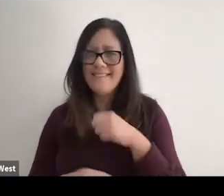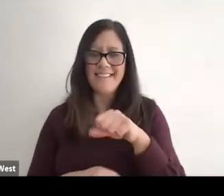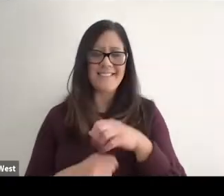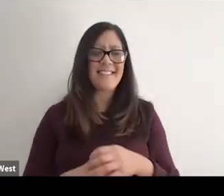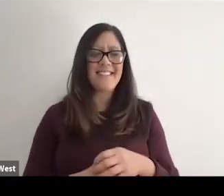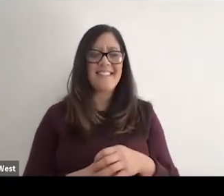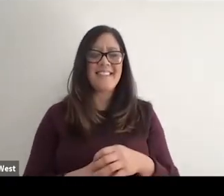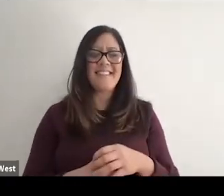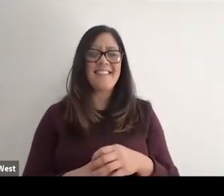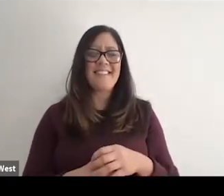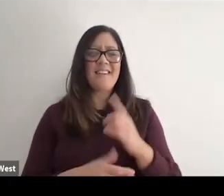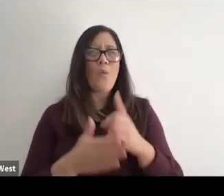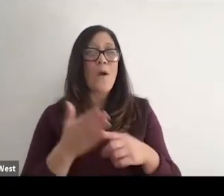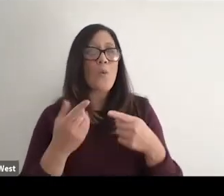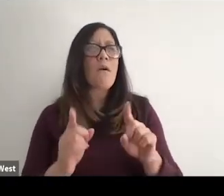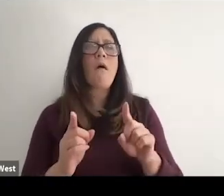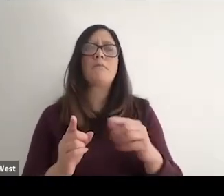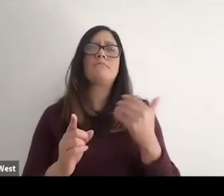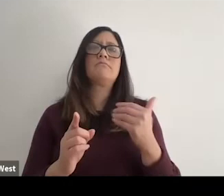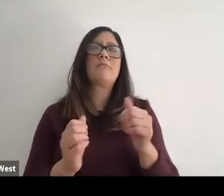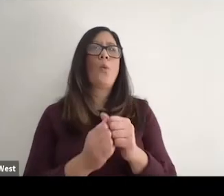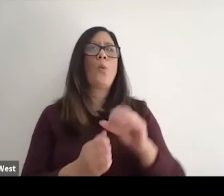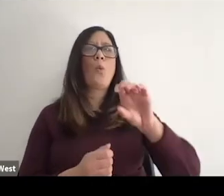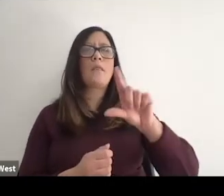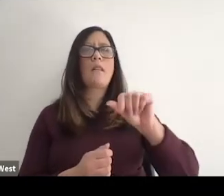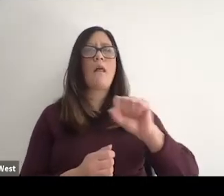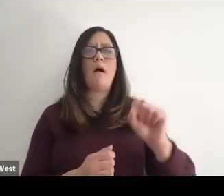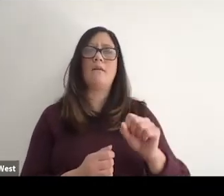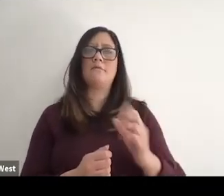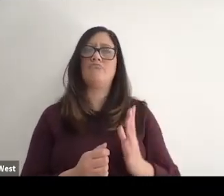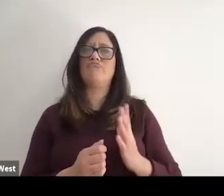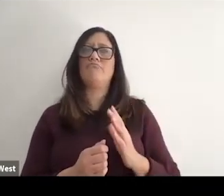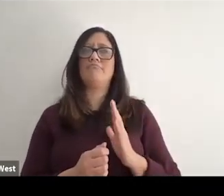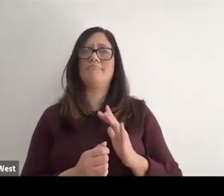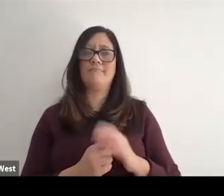well comp Liste and you do it with such class so it's.